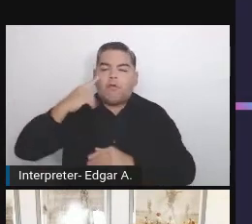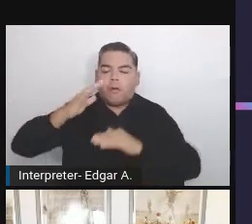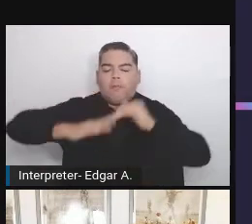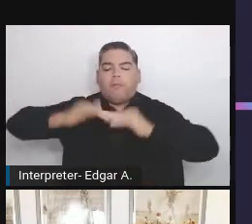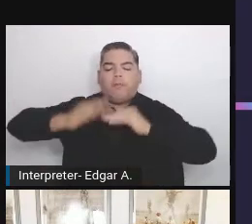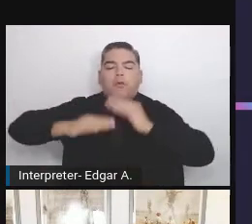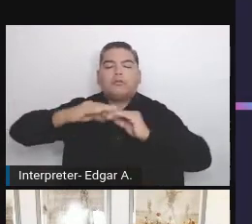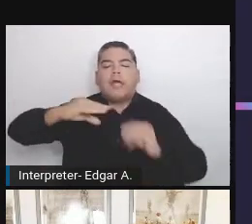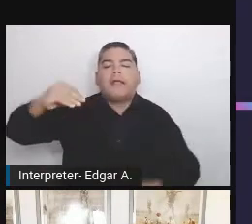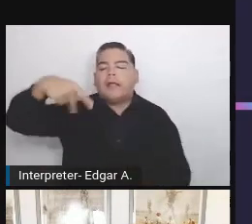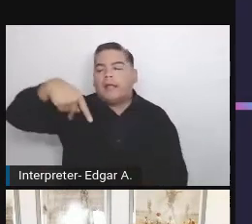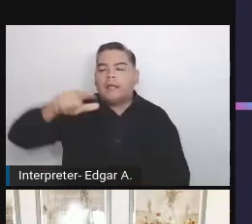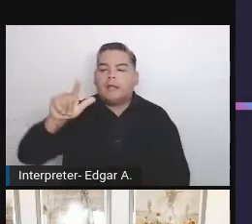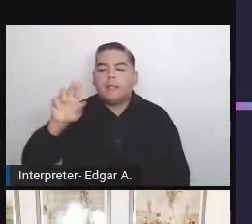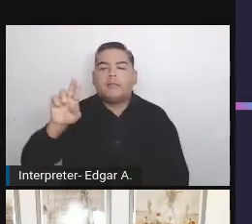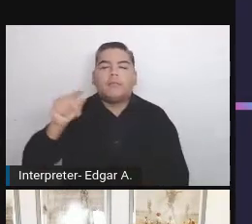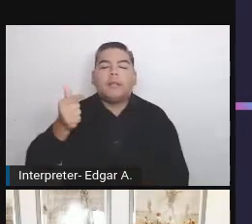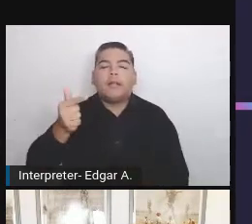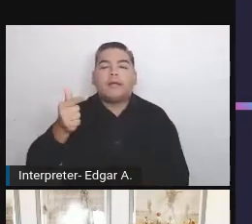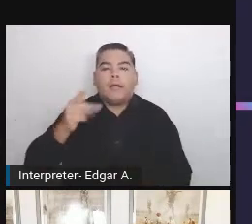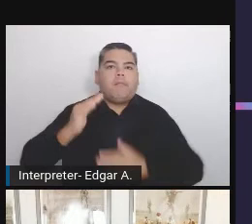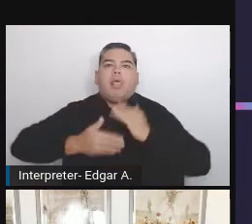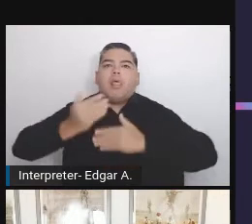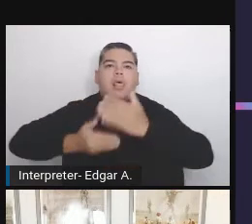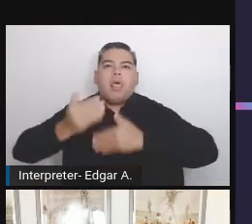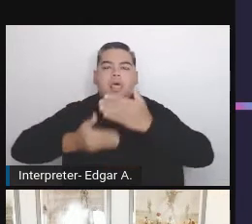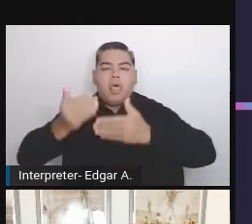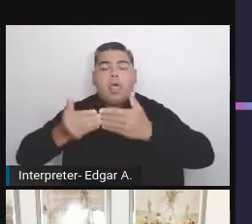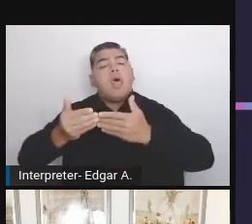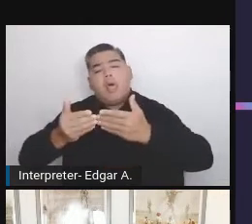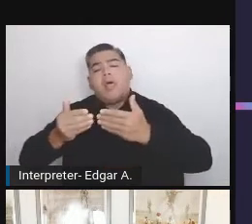and it's also very important that without passing the test